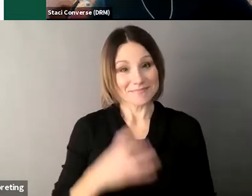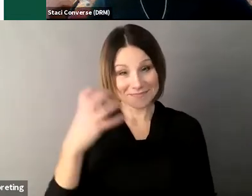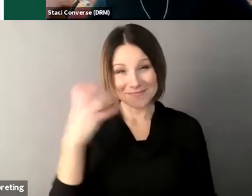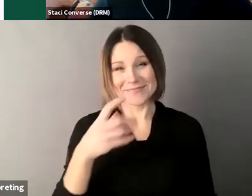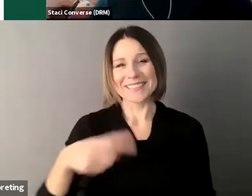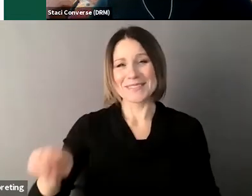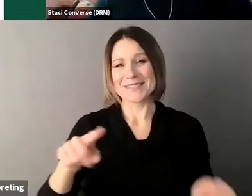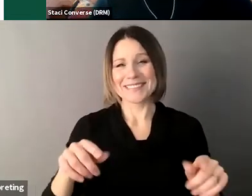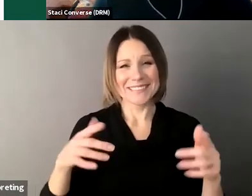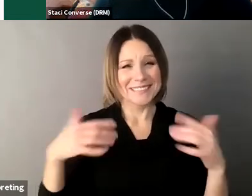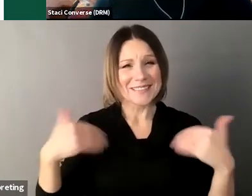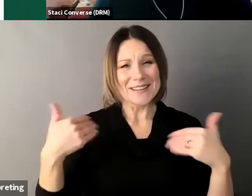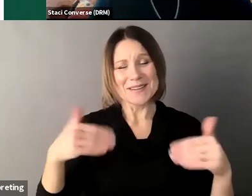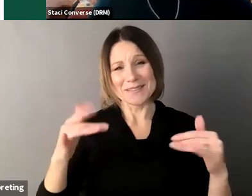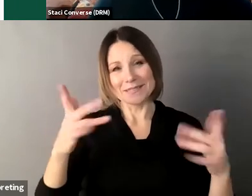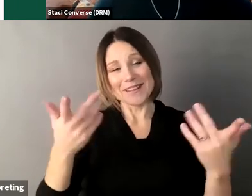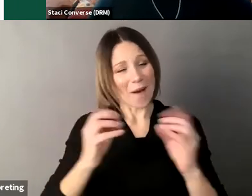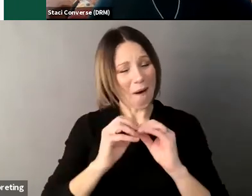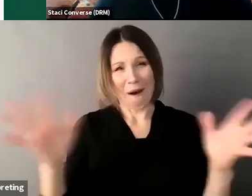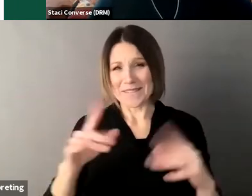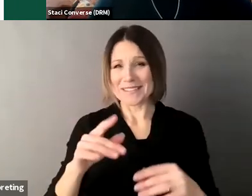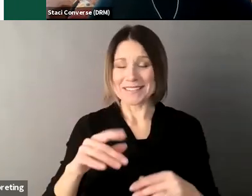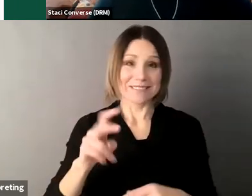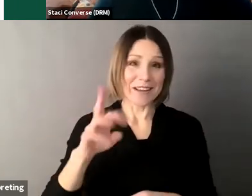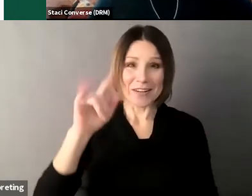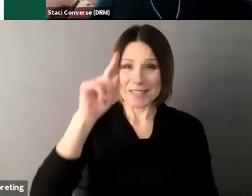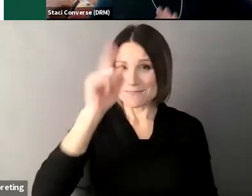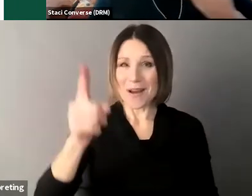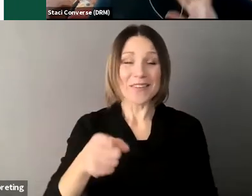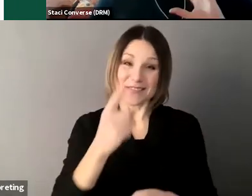because they got it right so guardianship can only be created by a court order I threw in a